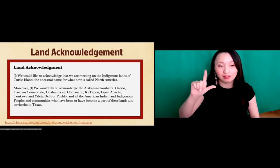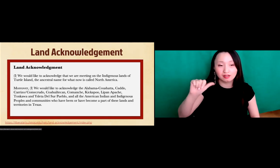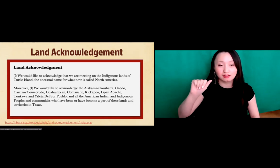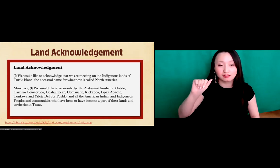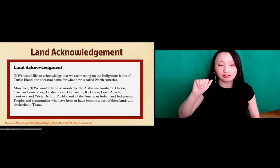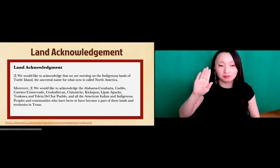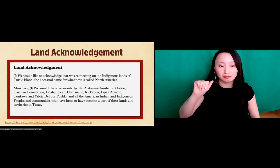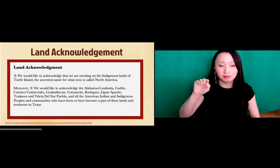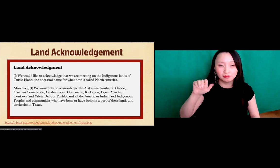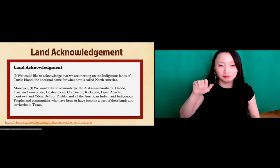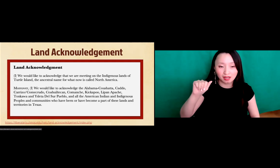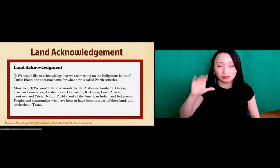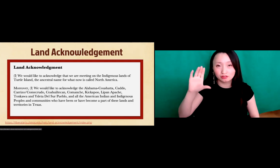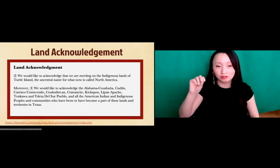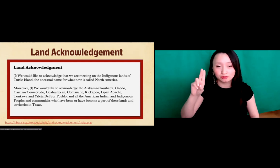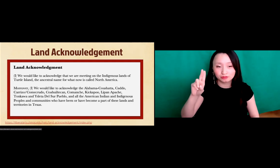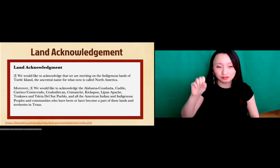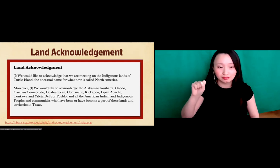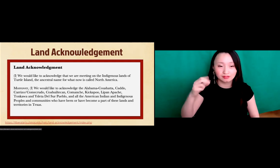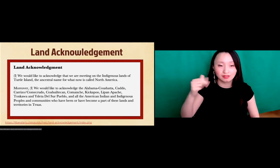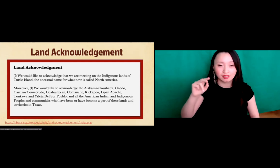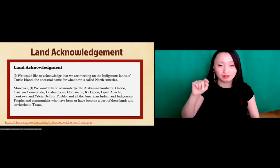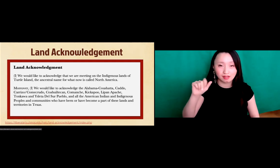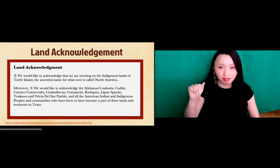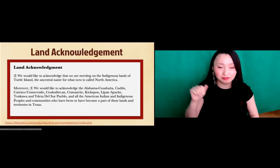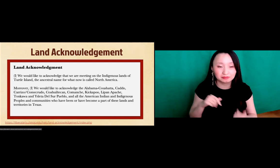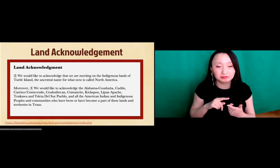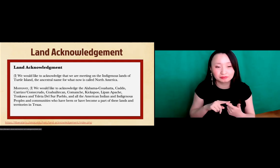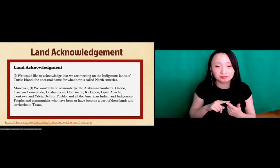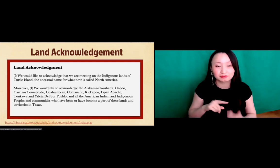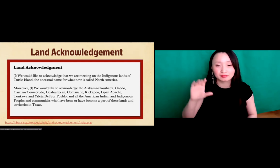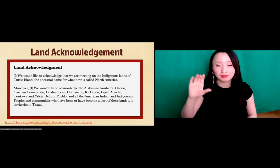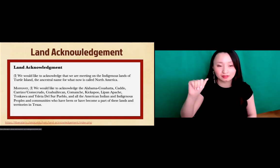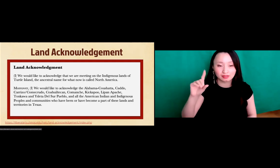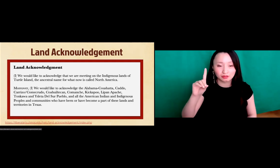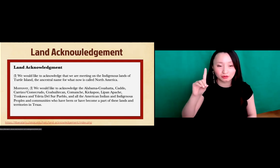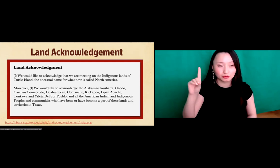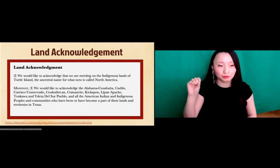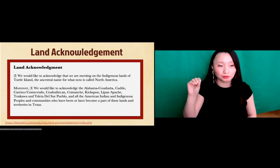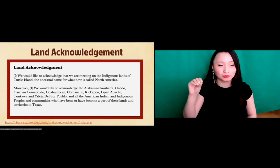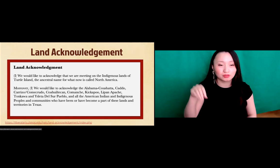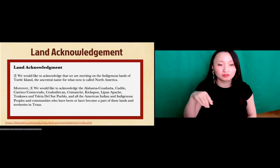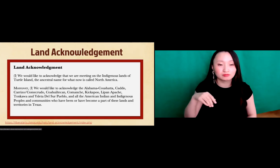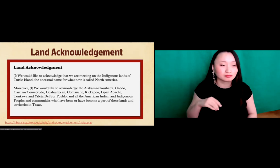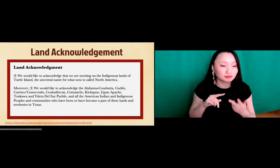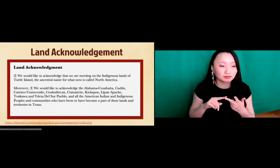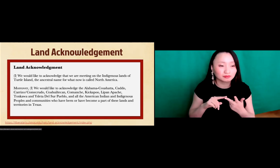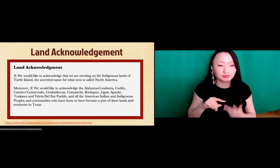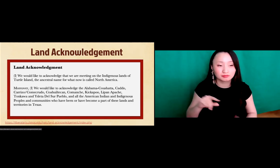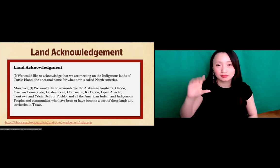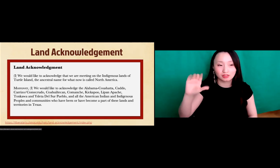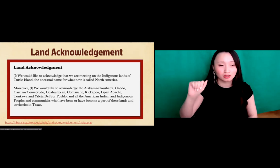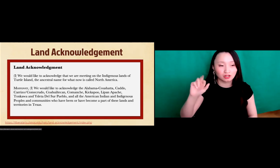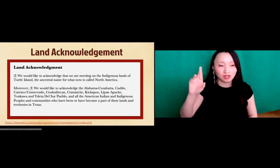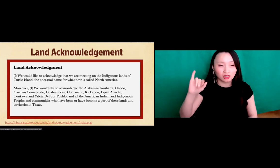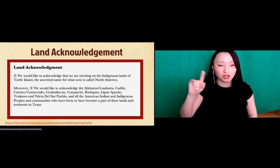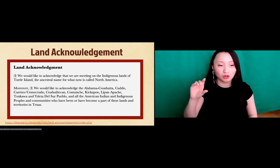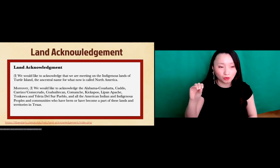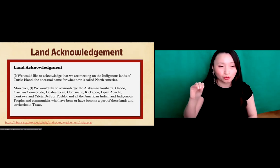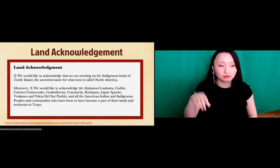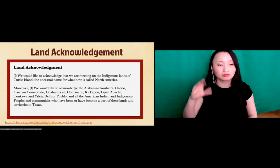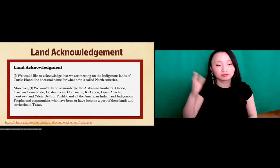tribes. The Alabama Coushatta. The Caddo.